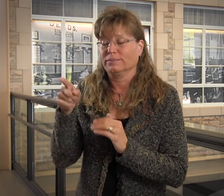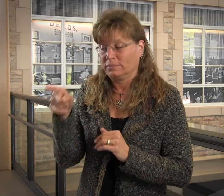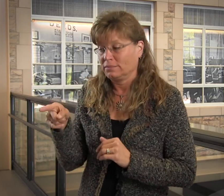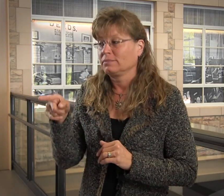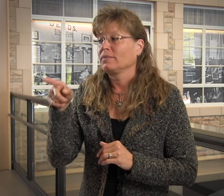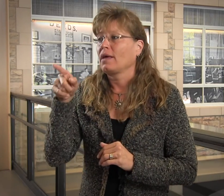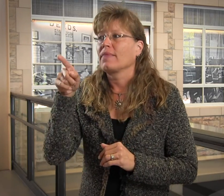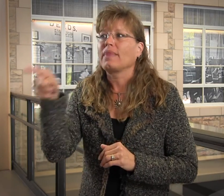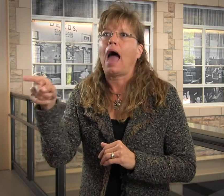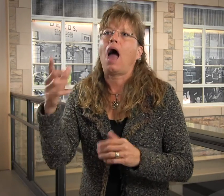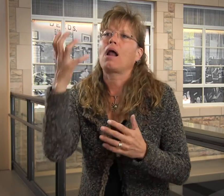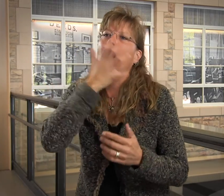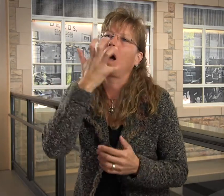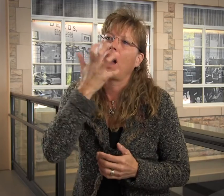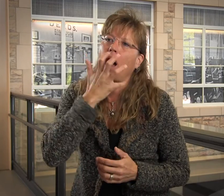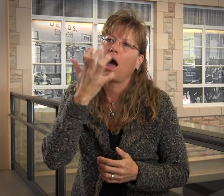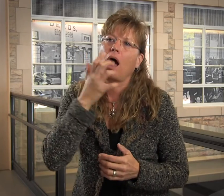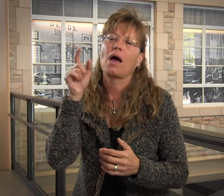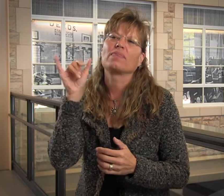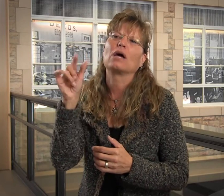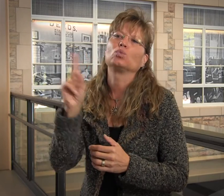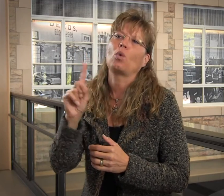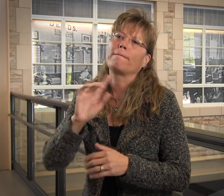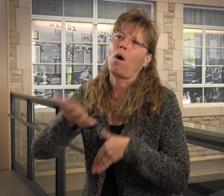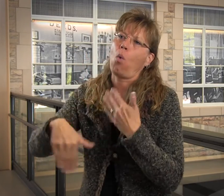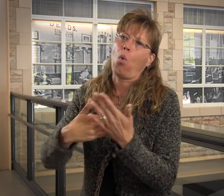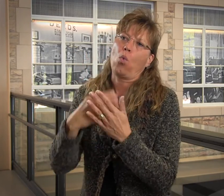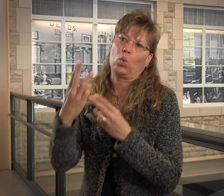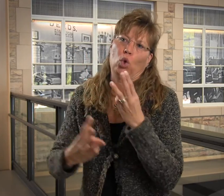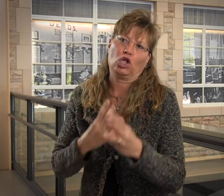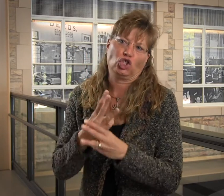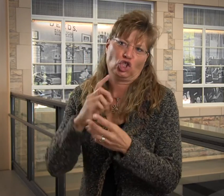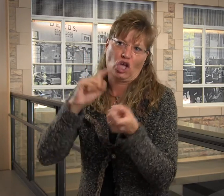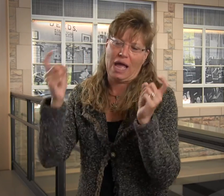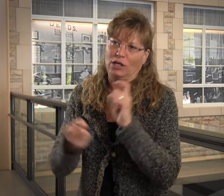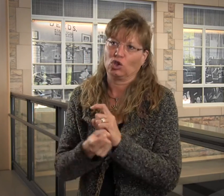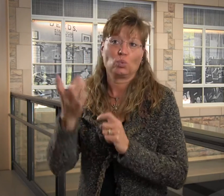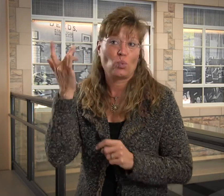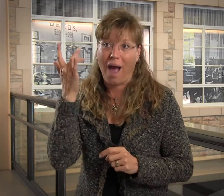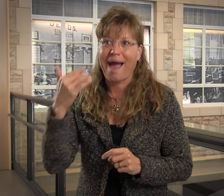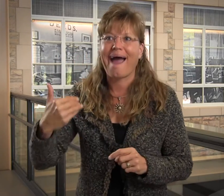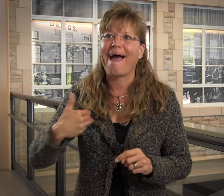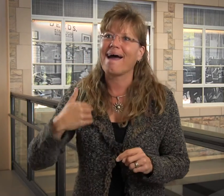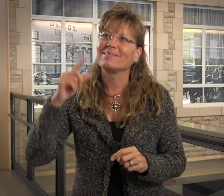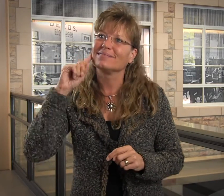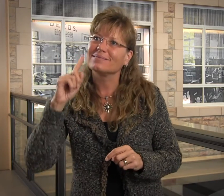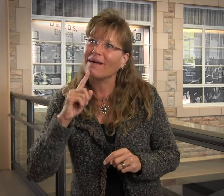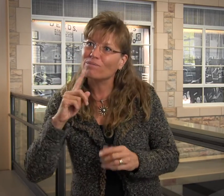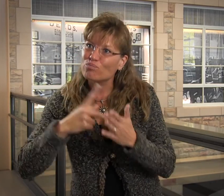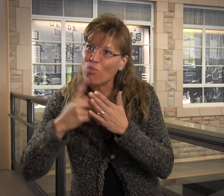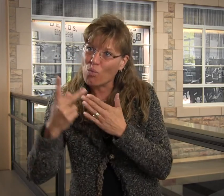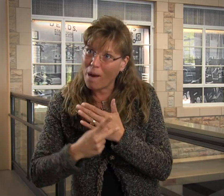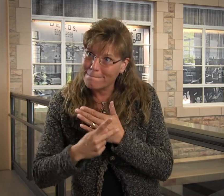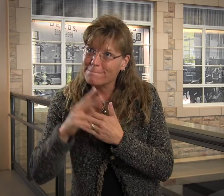It was there that my entire world changed. The reason being, they had a program for Deaf people